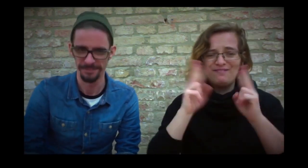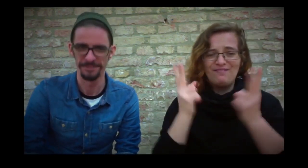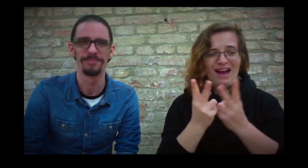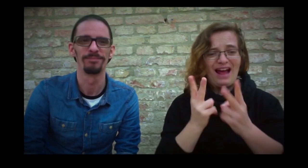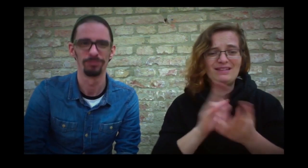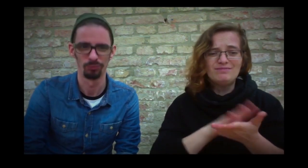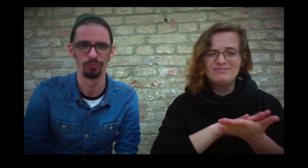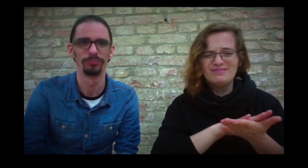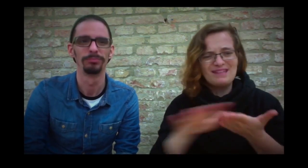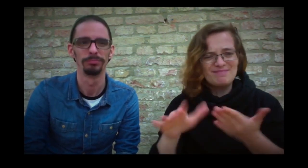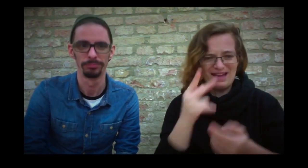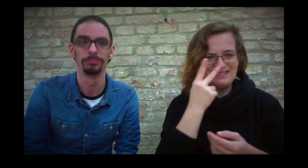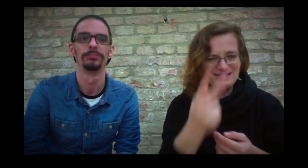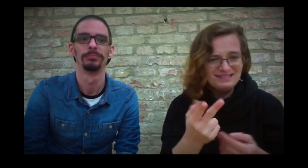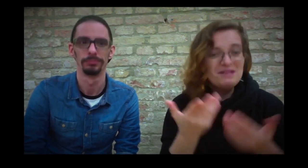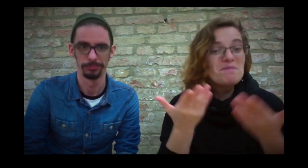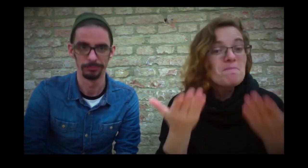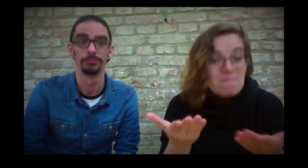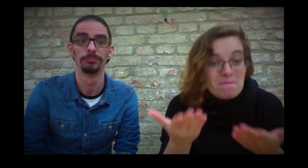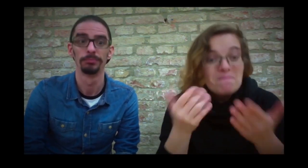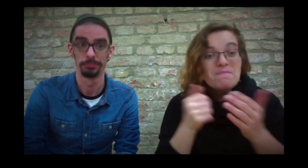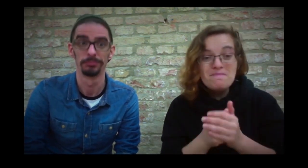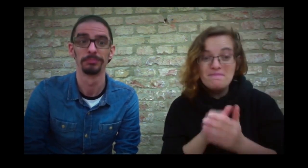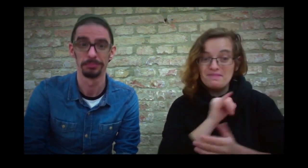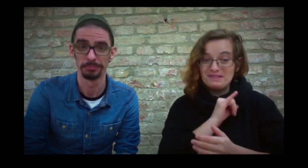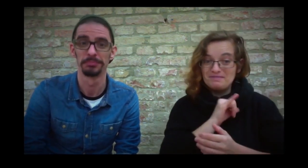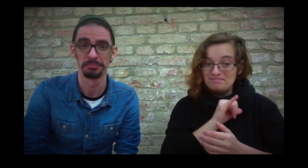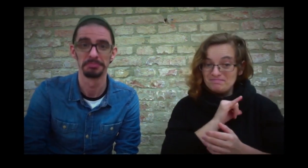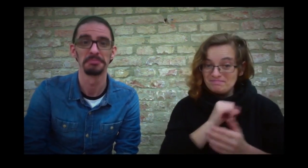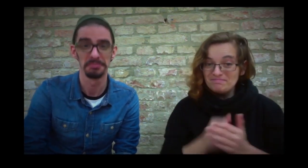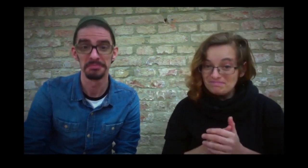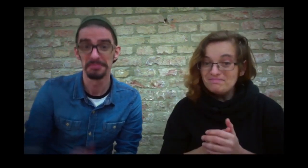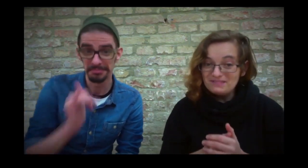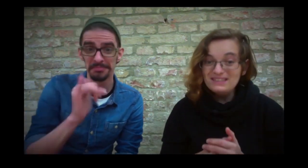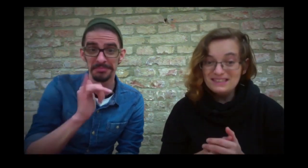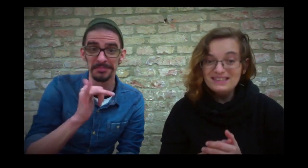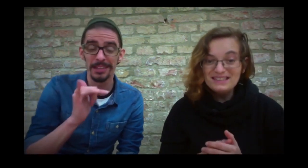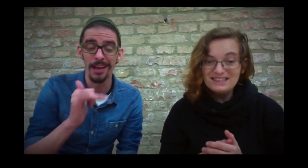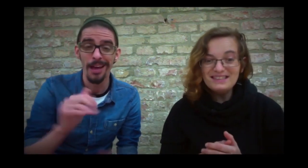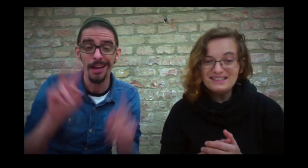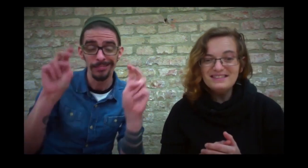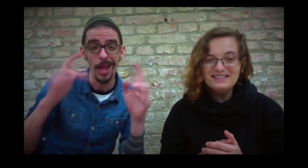The world has never seen strong witches like they 're. That sounds exciting. - Yes that's it.